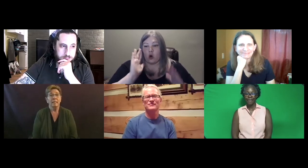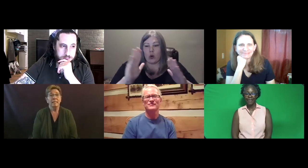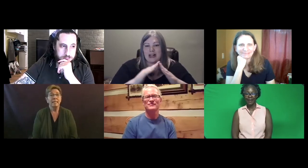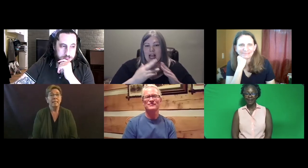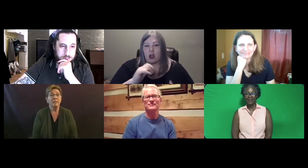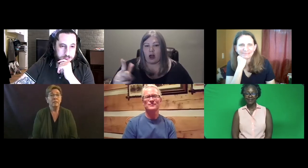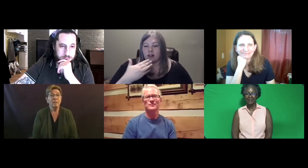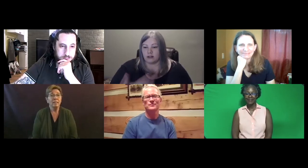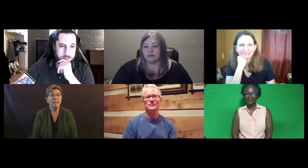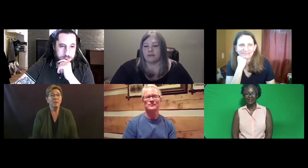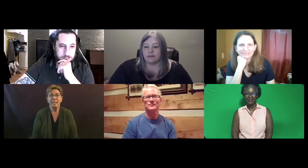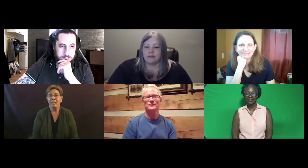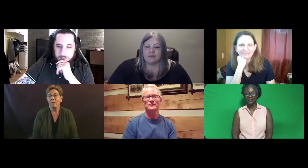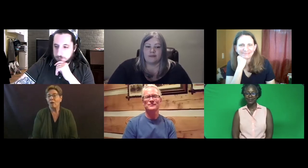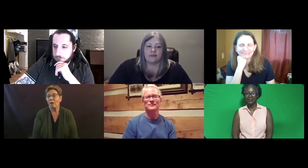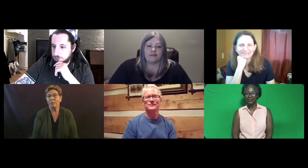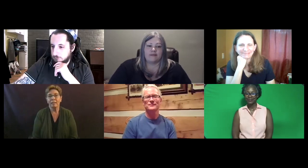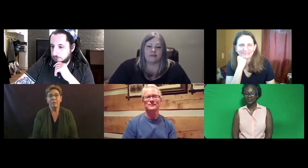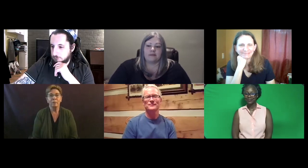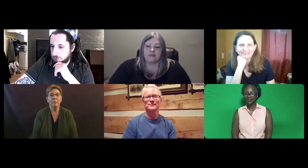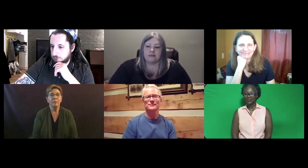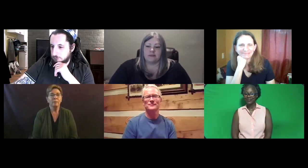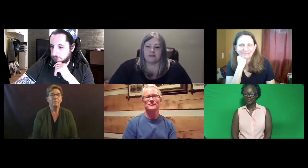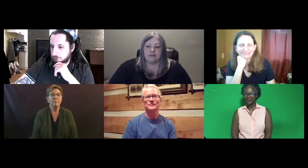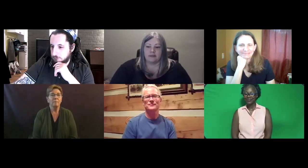Staci said great town hall.